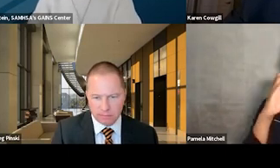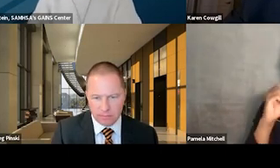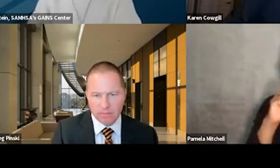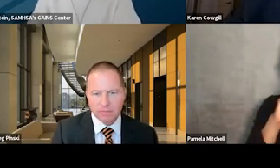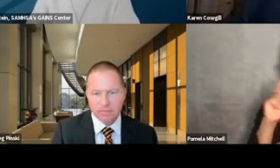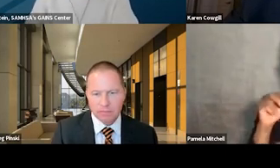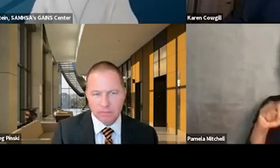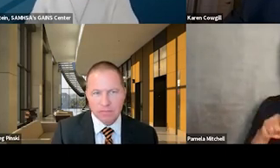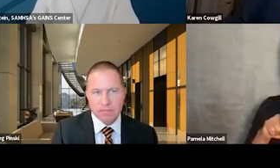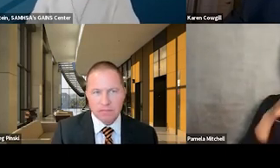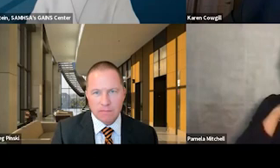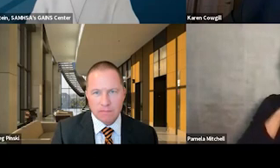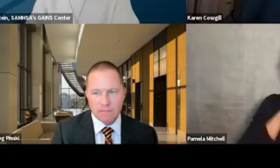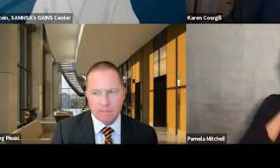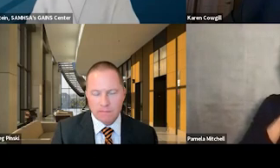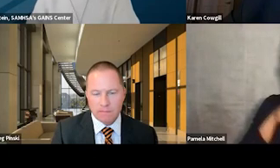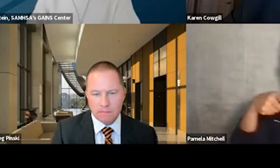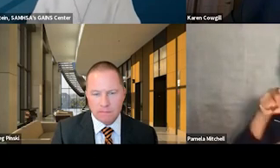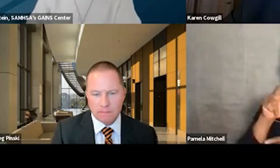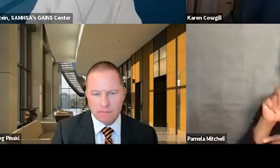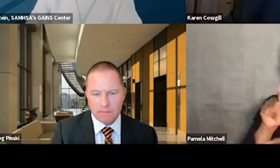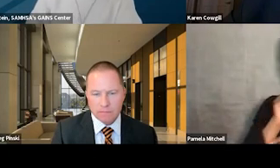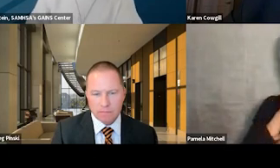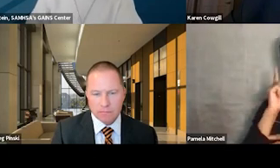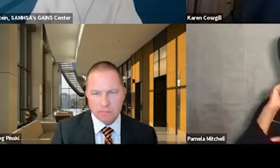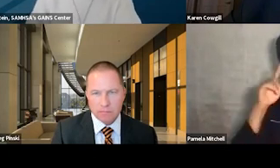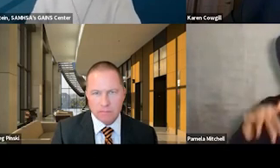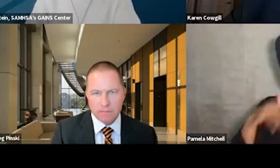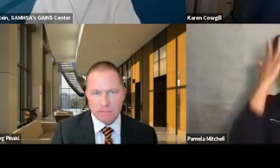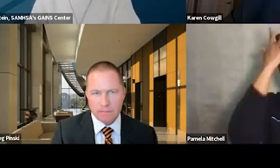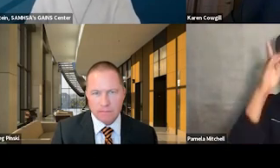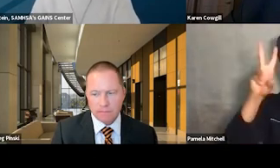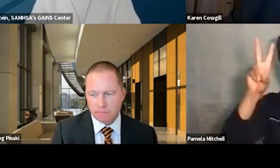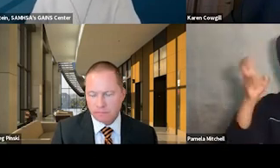which is not a surprise considering the topic today. We're also seeing a number of you joining